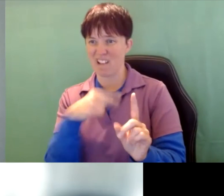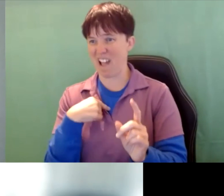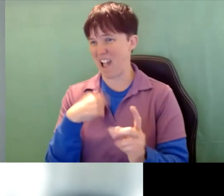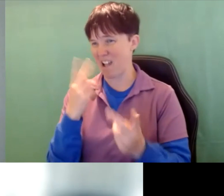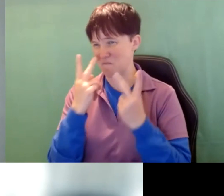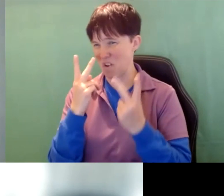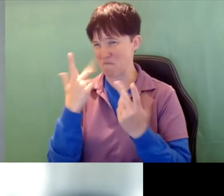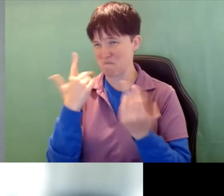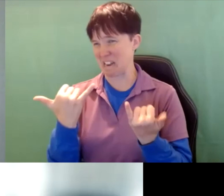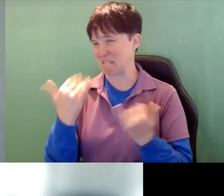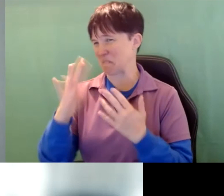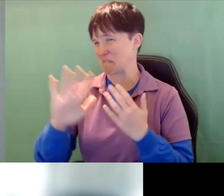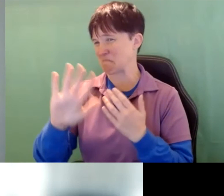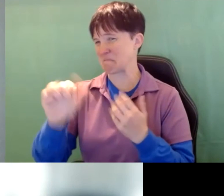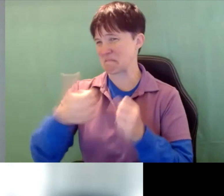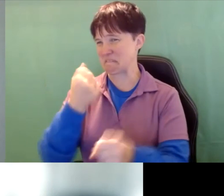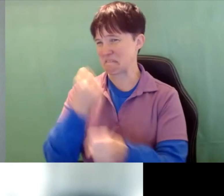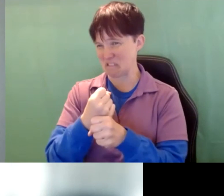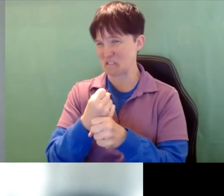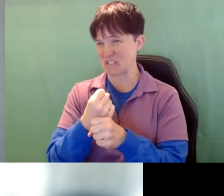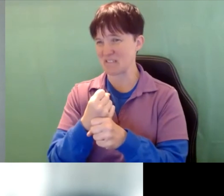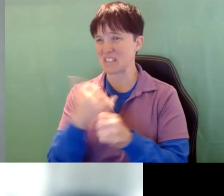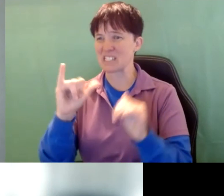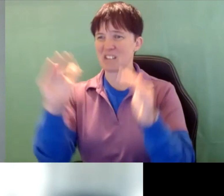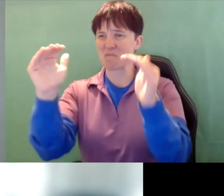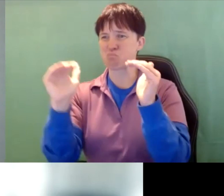They’re still viewed at a lower level. So even though whatever training you get to the